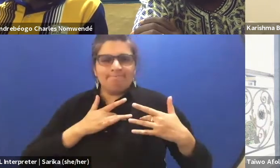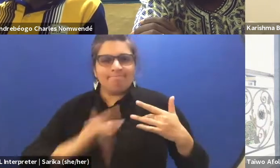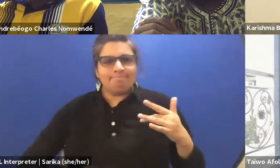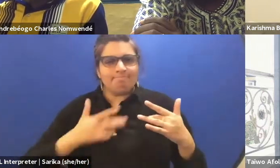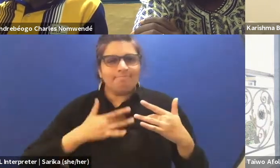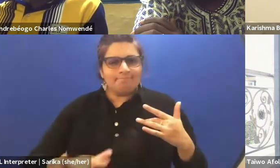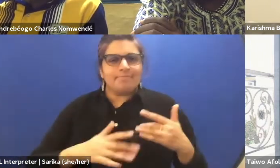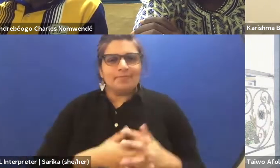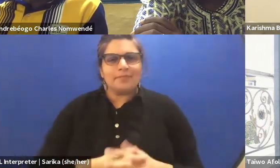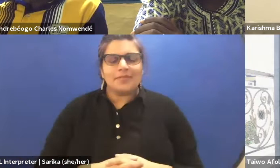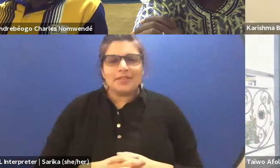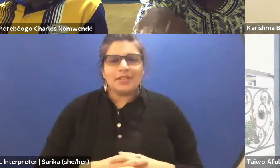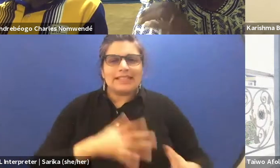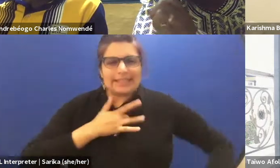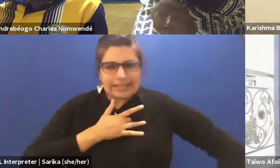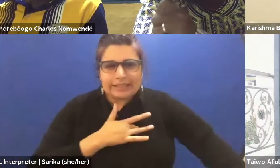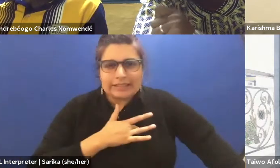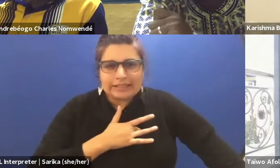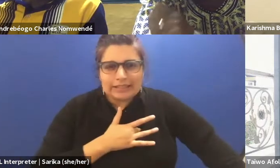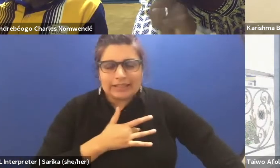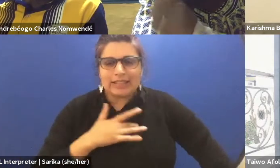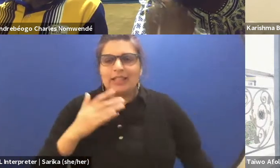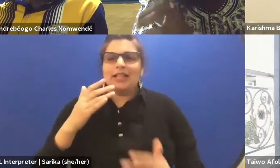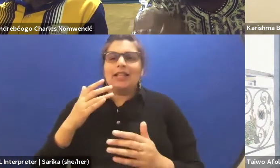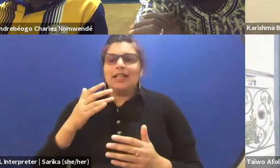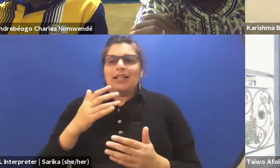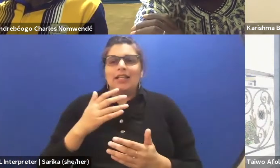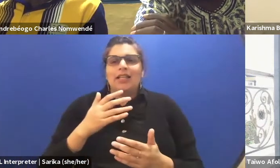So, I will sum my idea to sensibility.